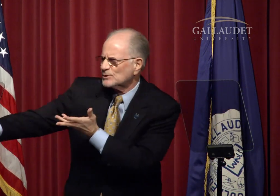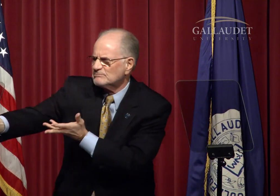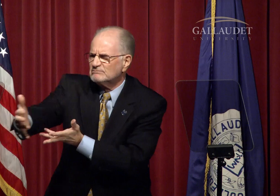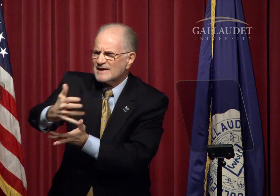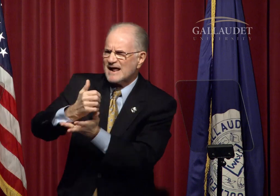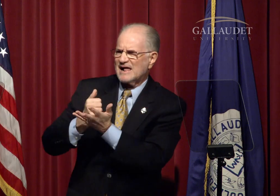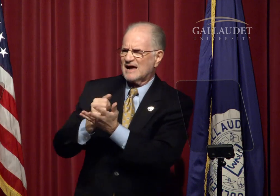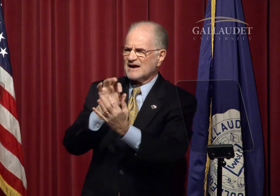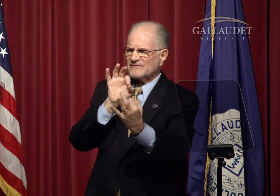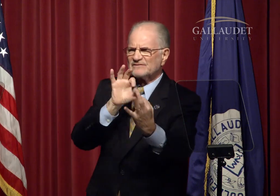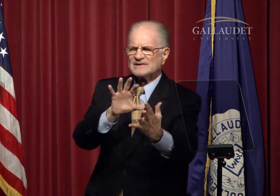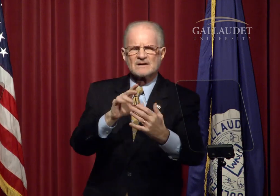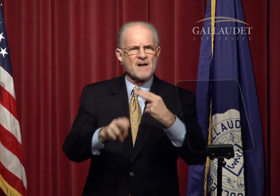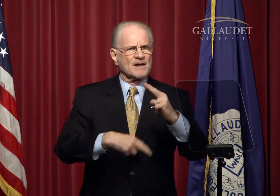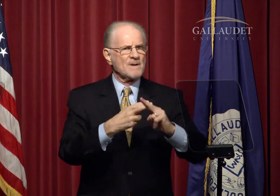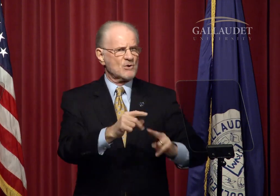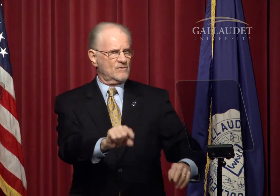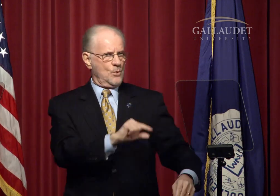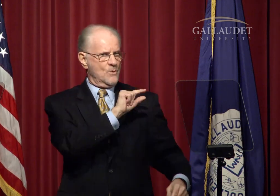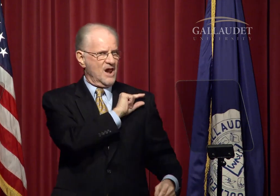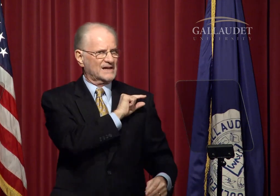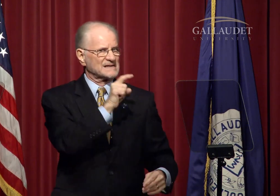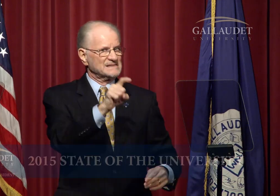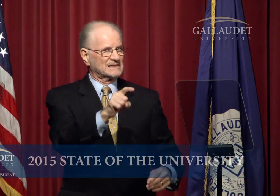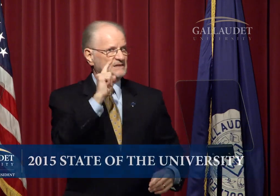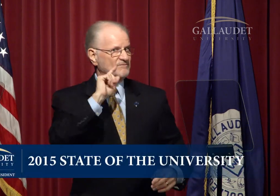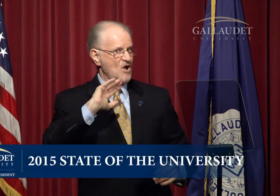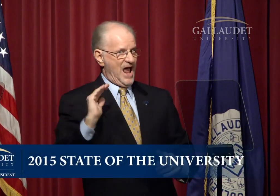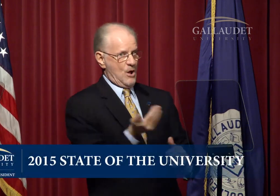to collect feedback about the qualities needed